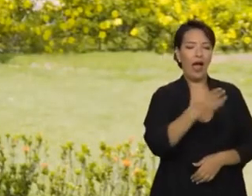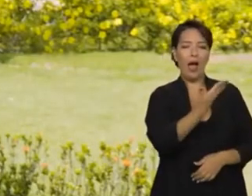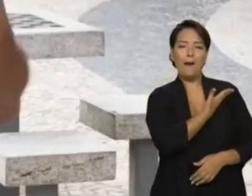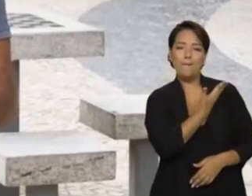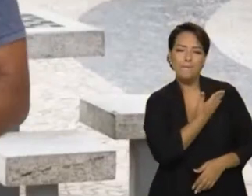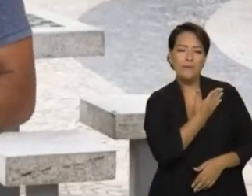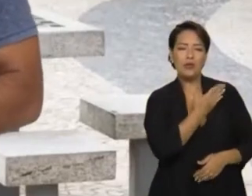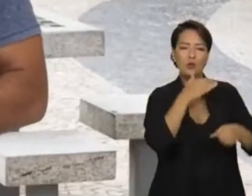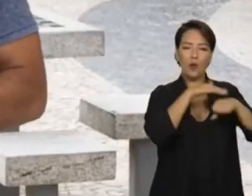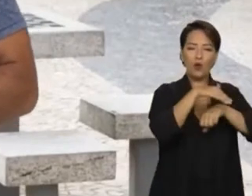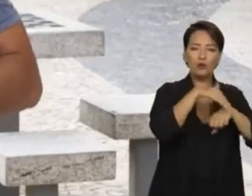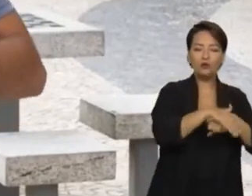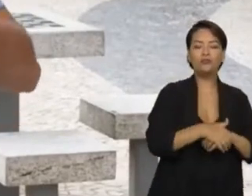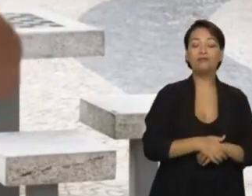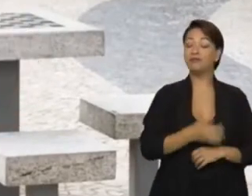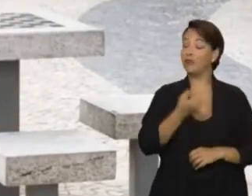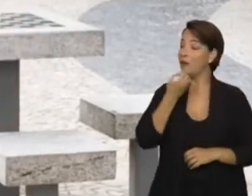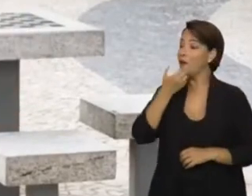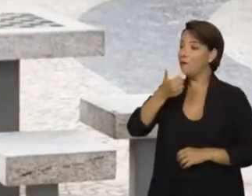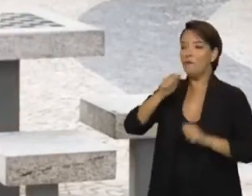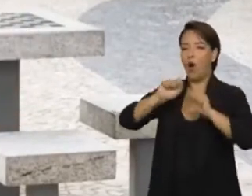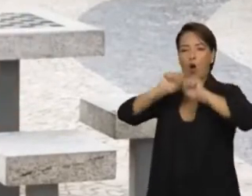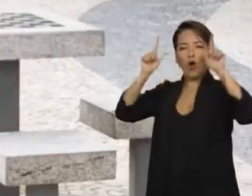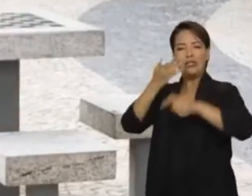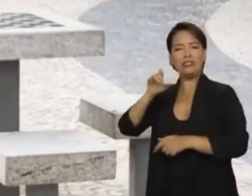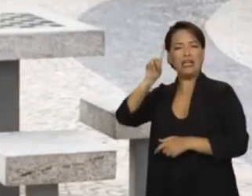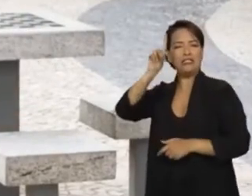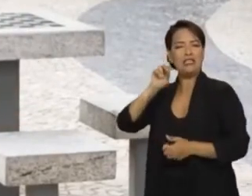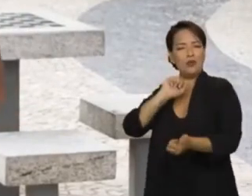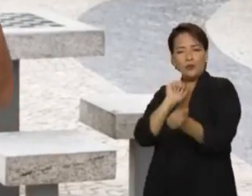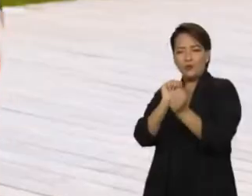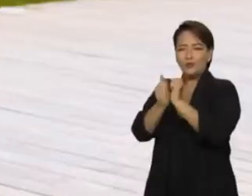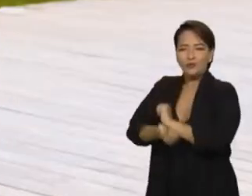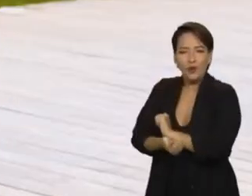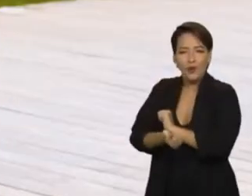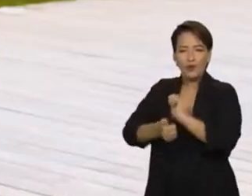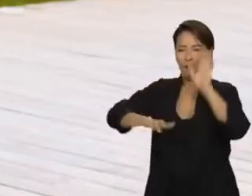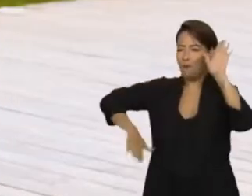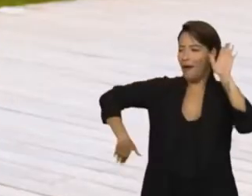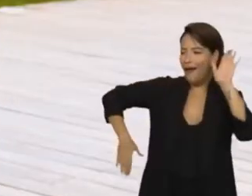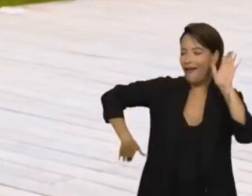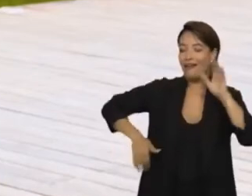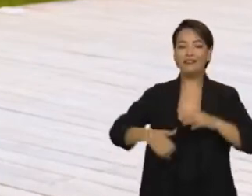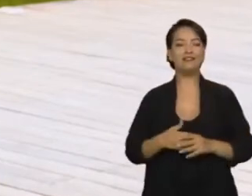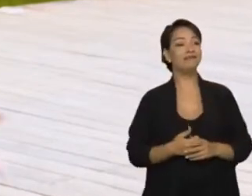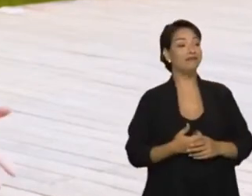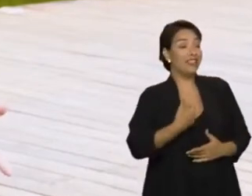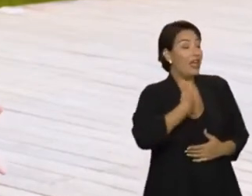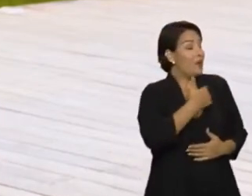Waking up early, going to the beach, practicing a sport. I like to read a lot.